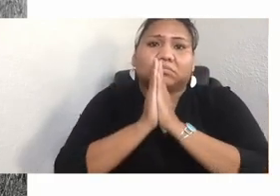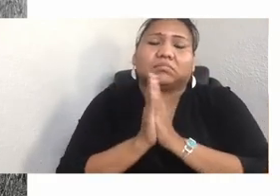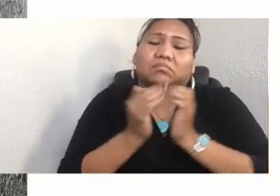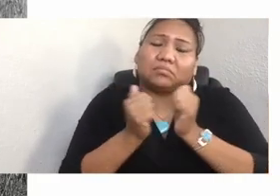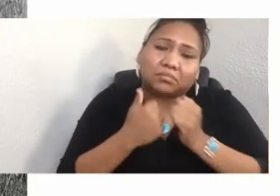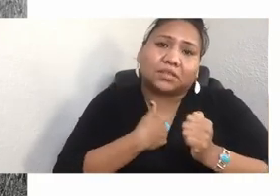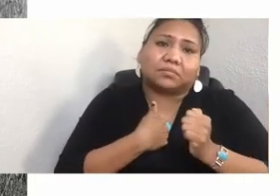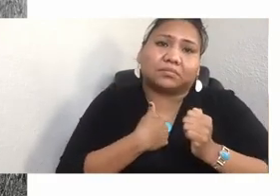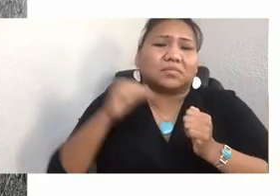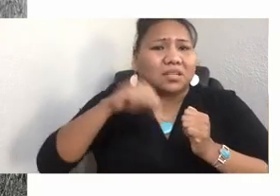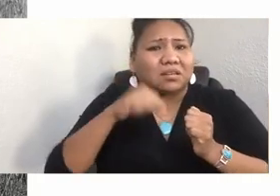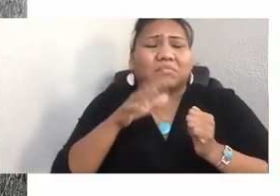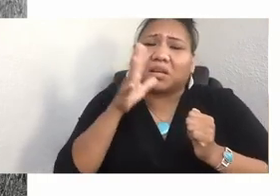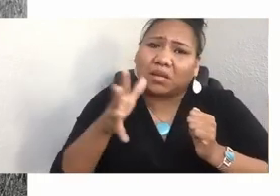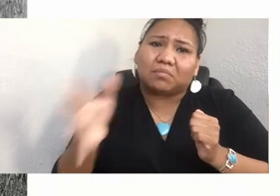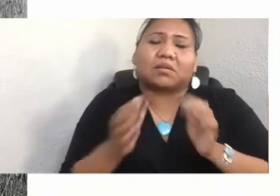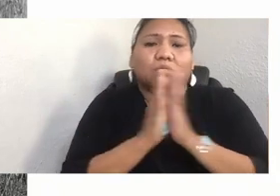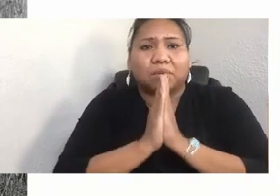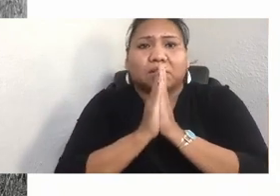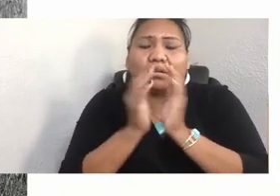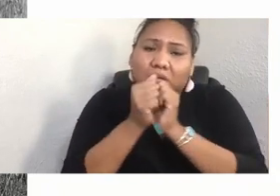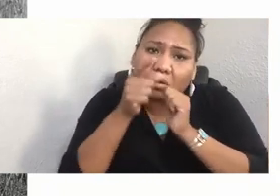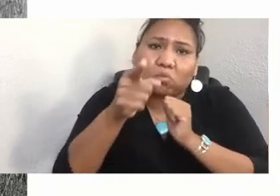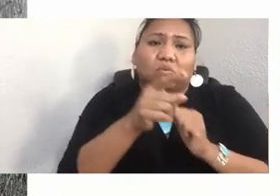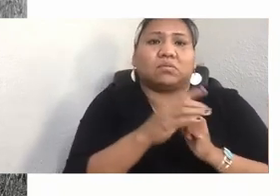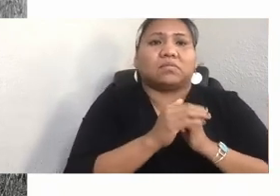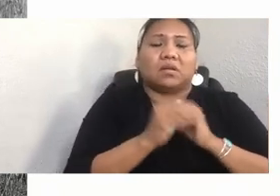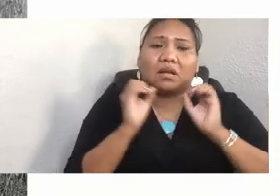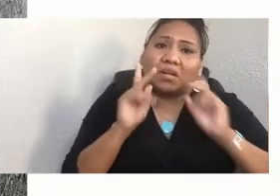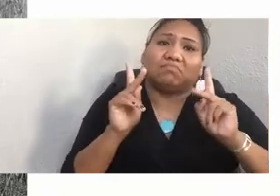I'll pray with you. OK, well, then I'll get better.